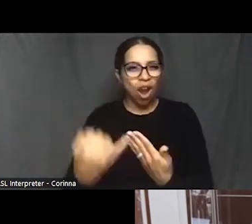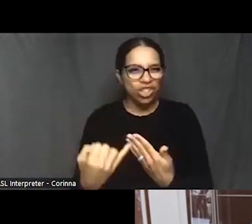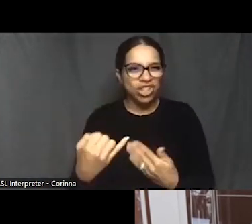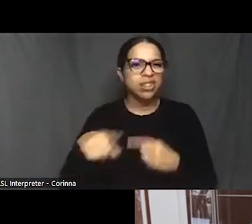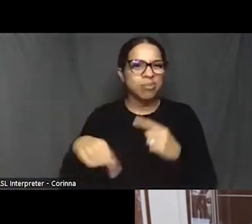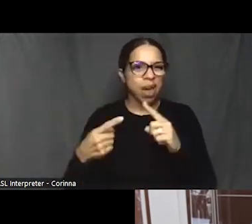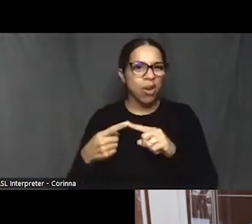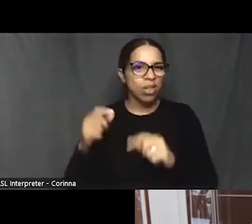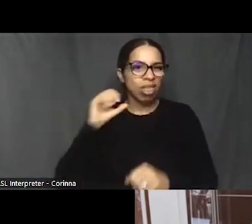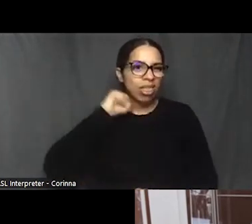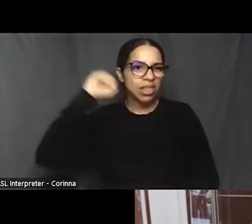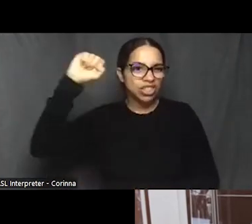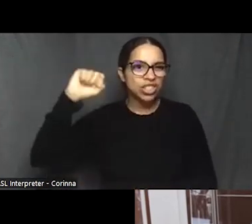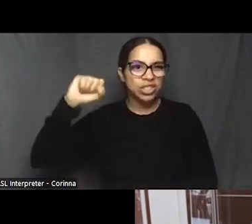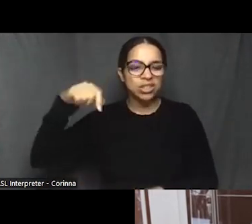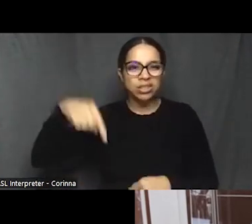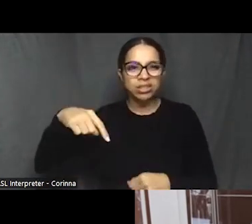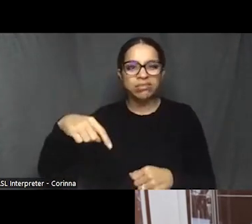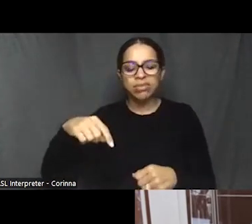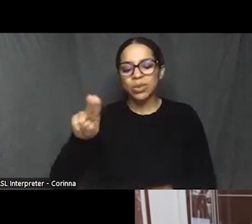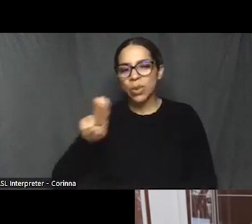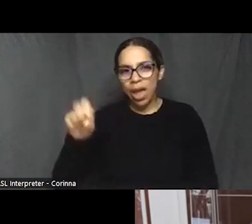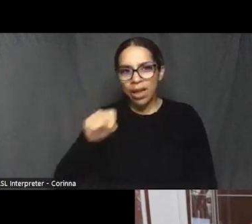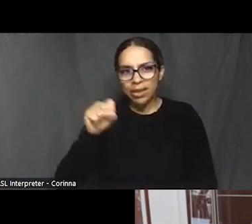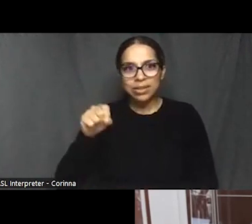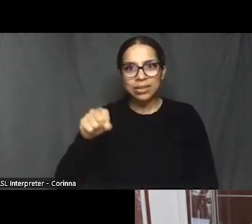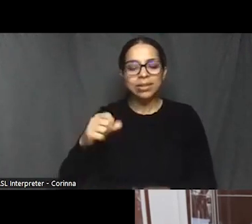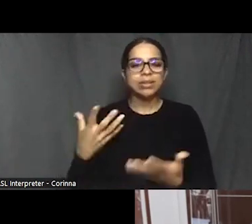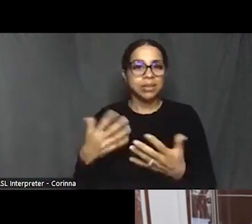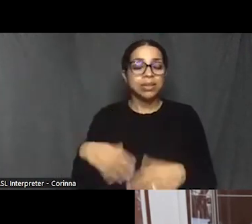And we have been traveling from western Maryland